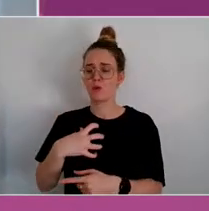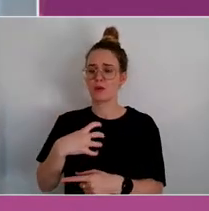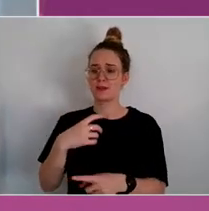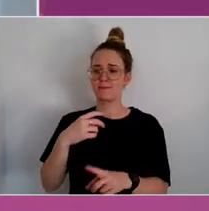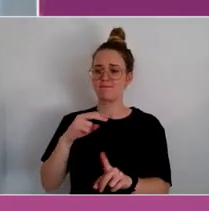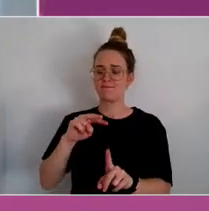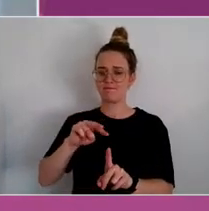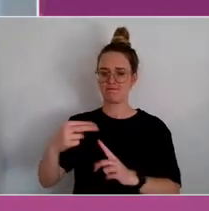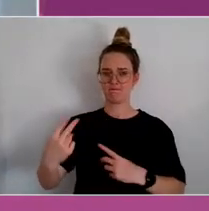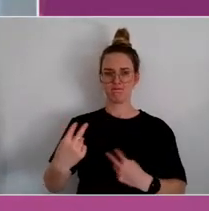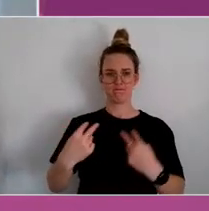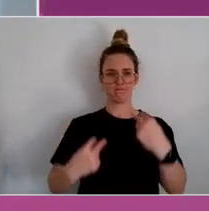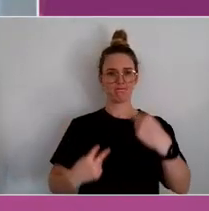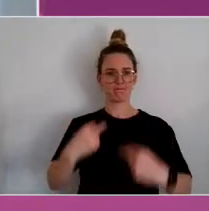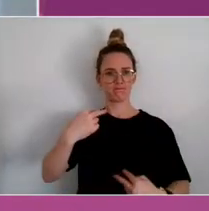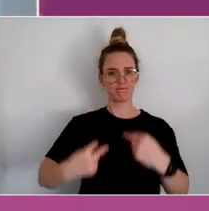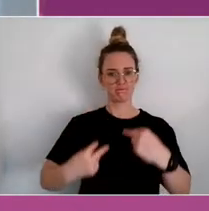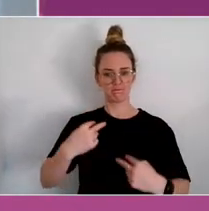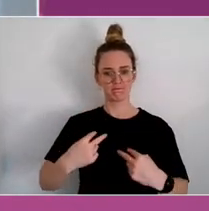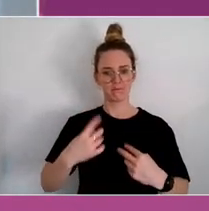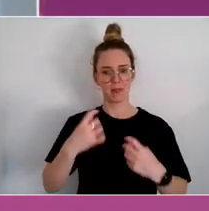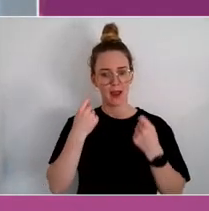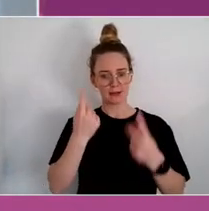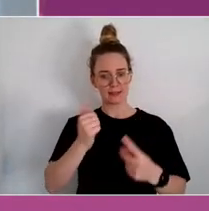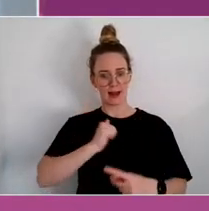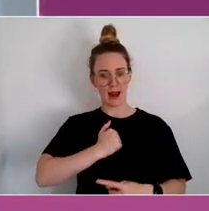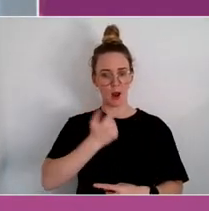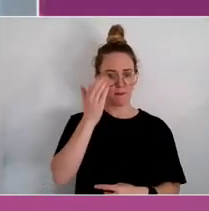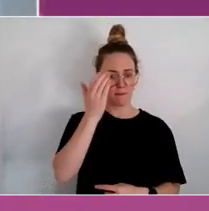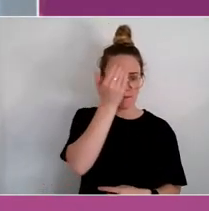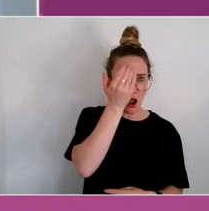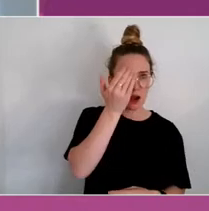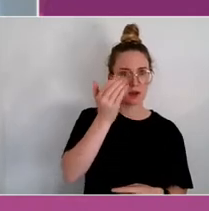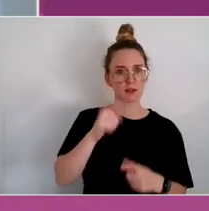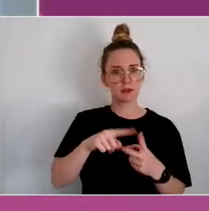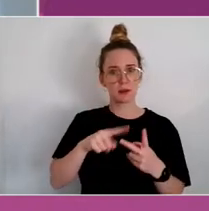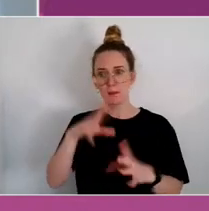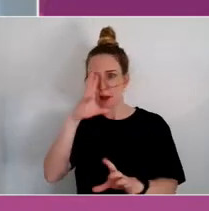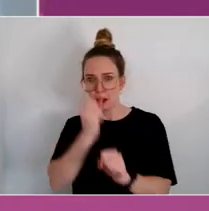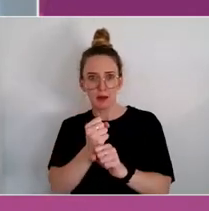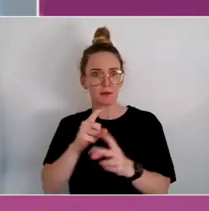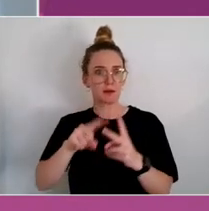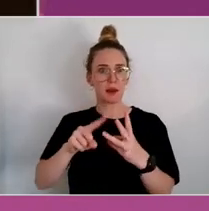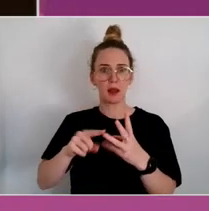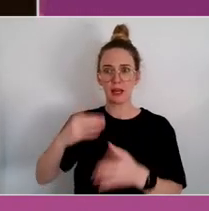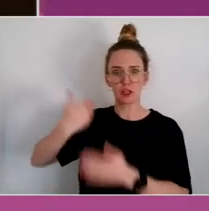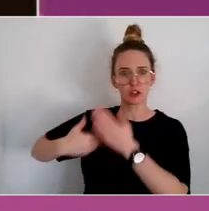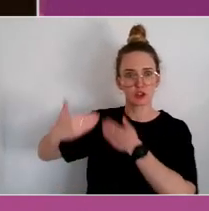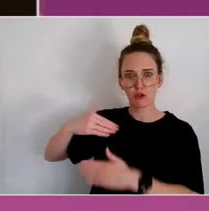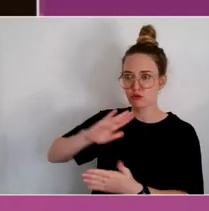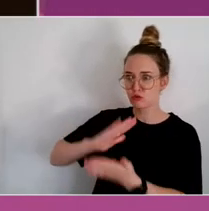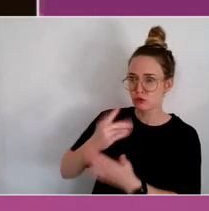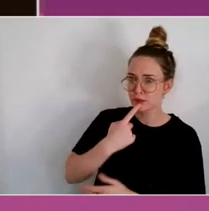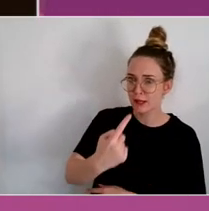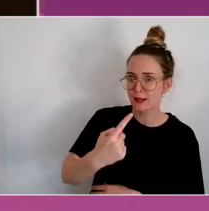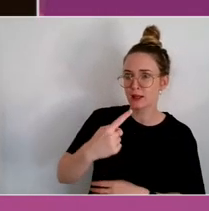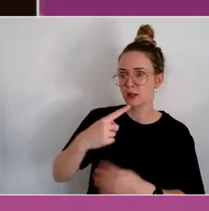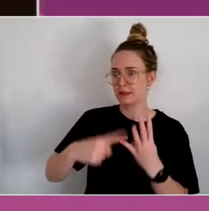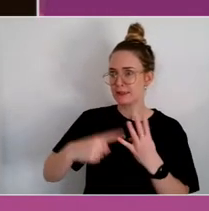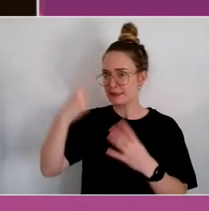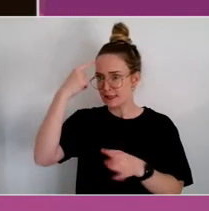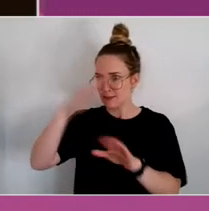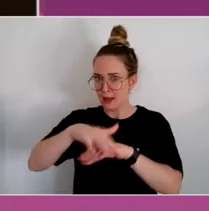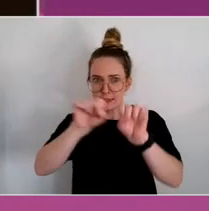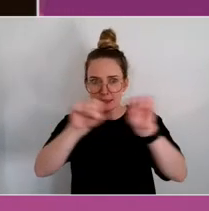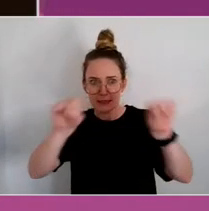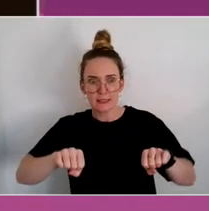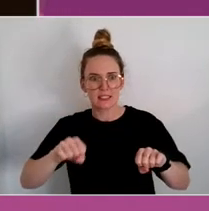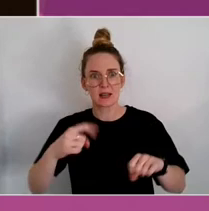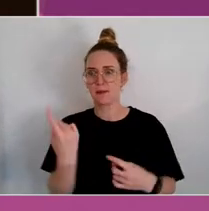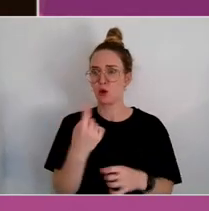It's historical truth telling, thinking who made systems and who the system benefits.